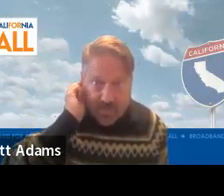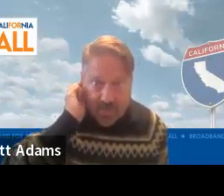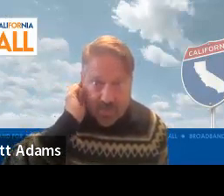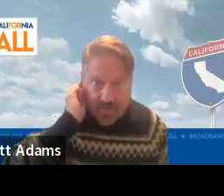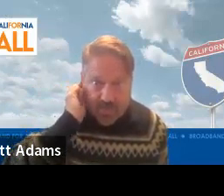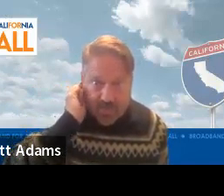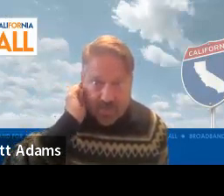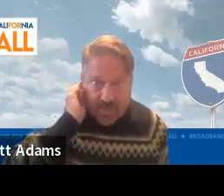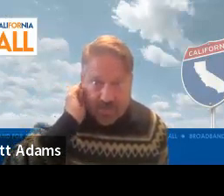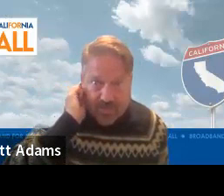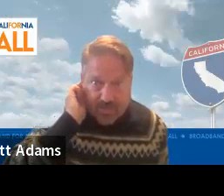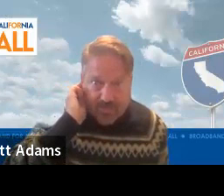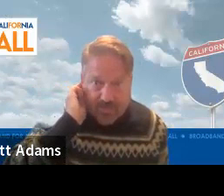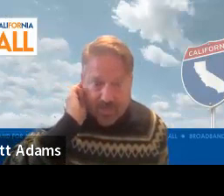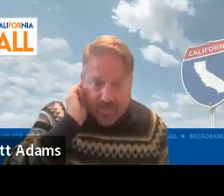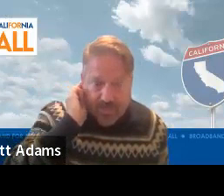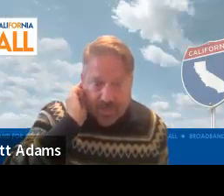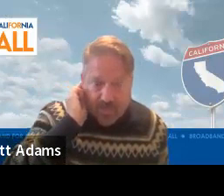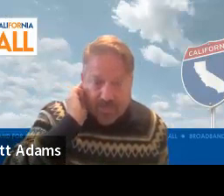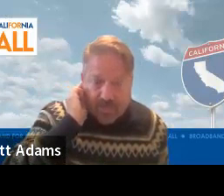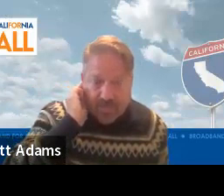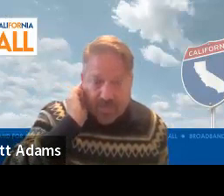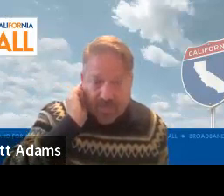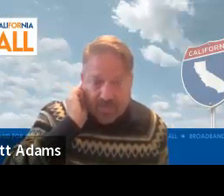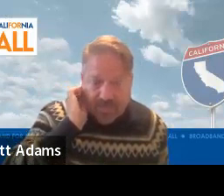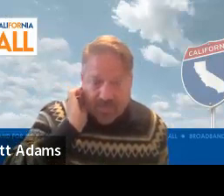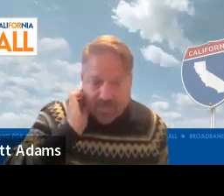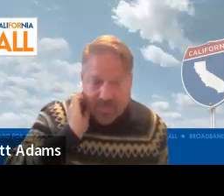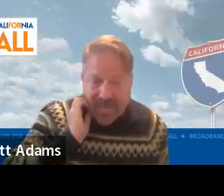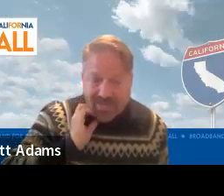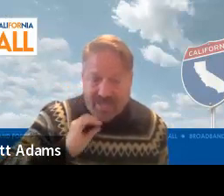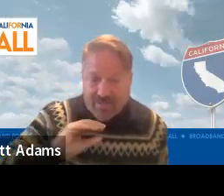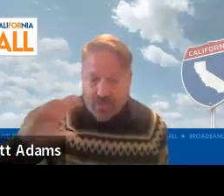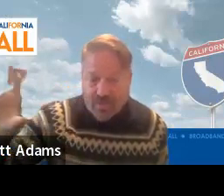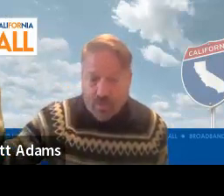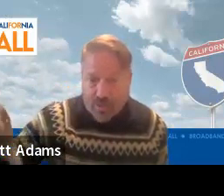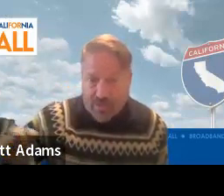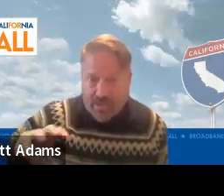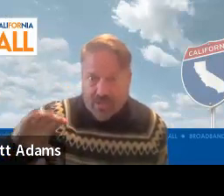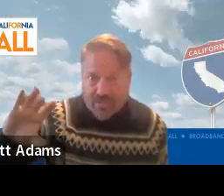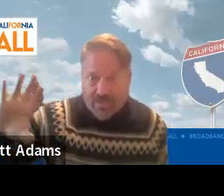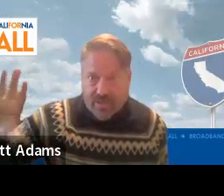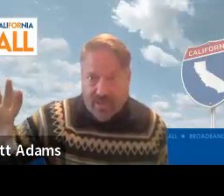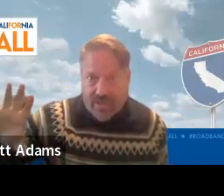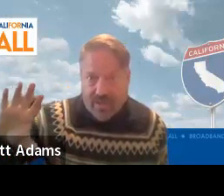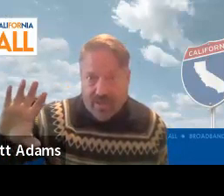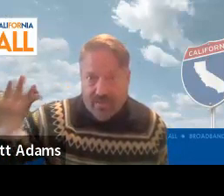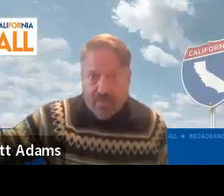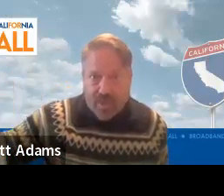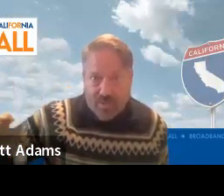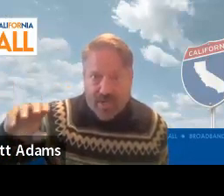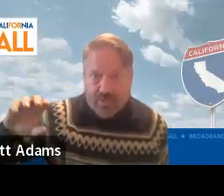that you'll hear about is we're developing an asset inventory of organizations and programs